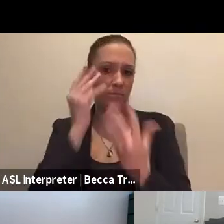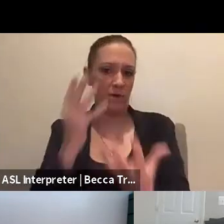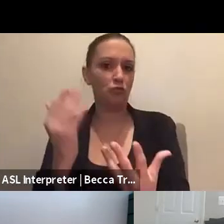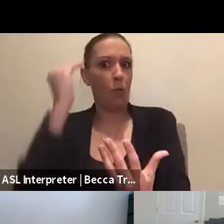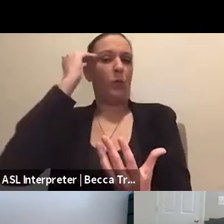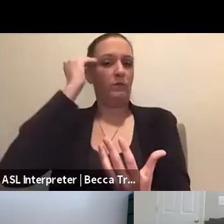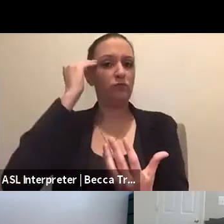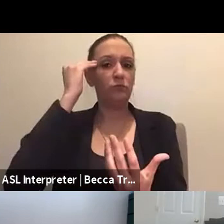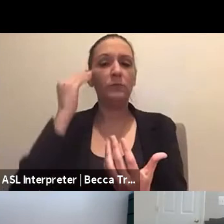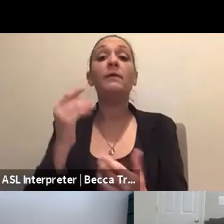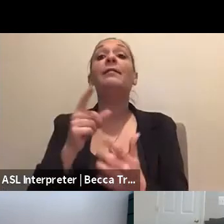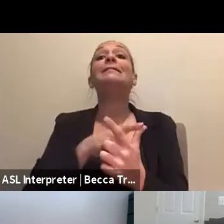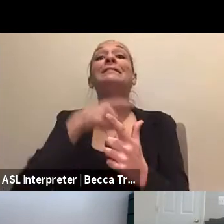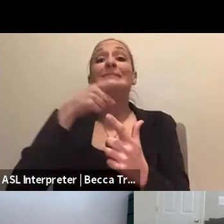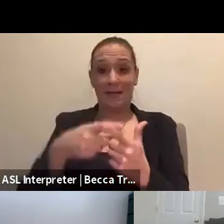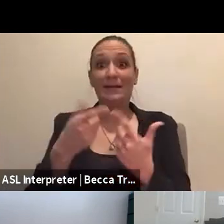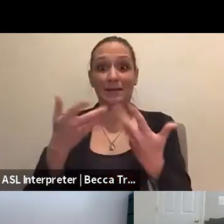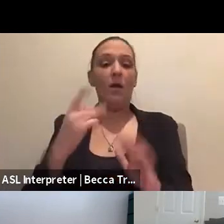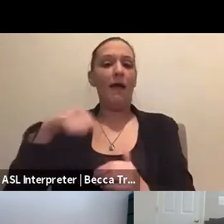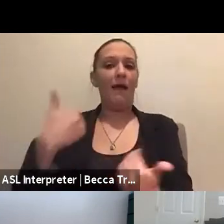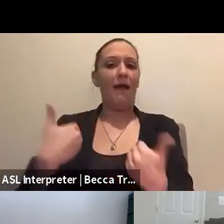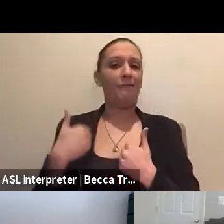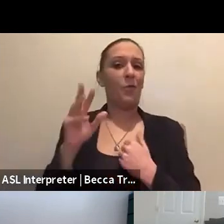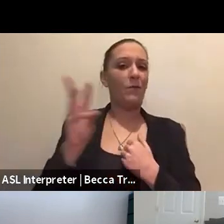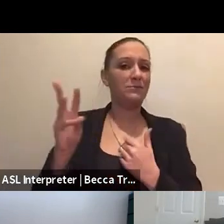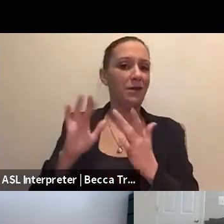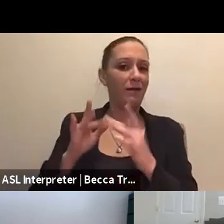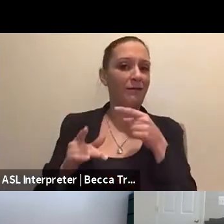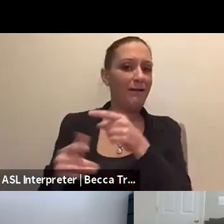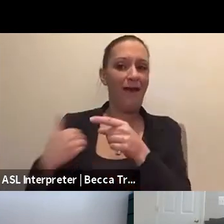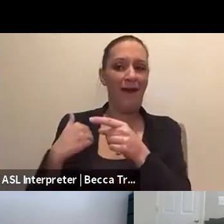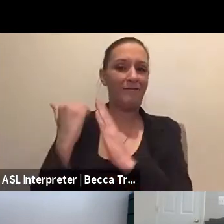And then we have on our website, we have a list of shelters.